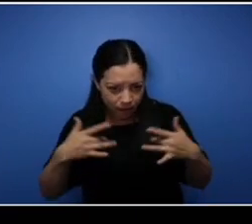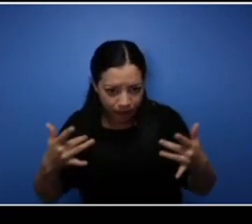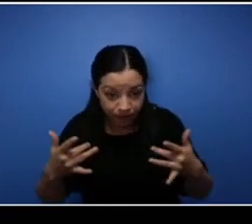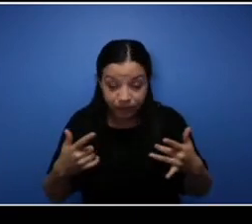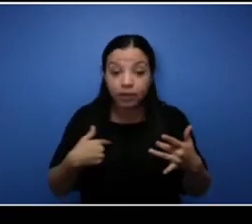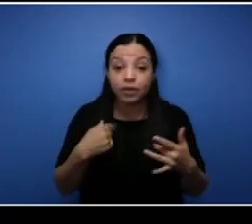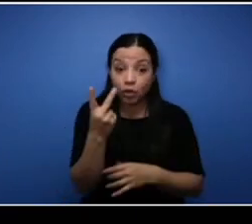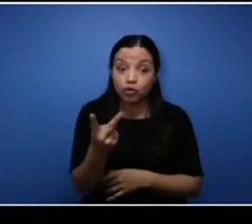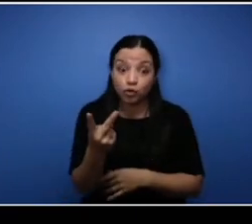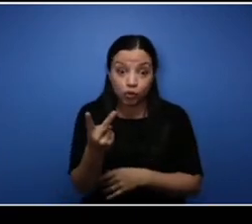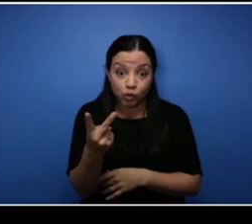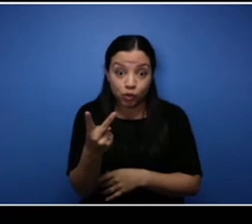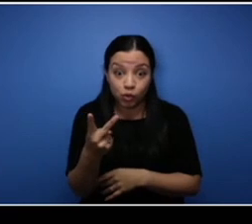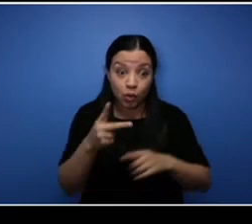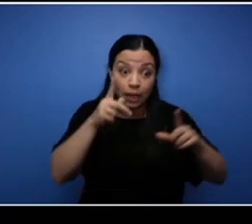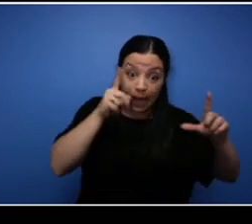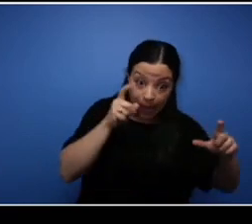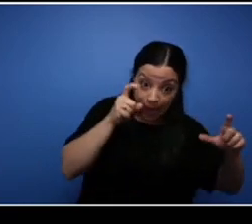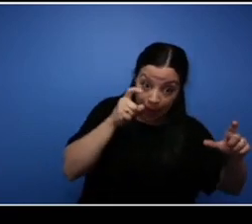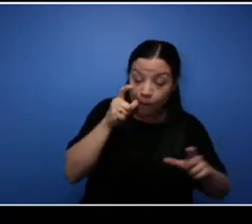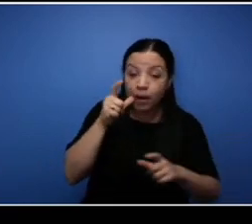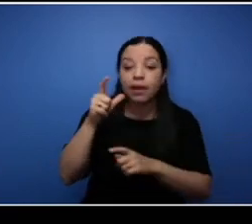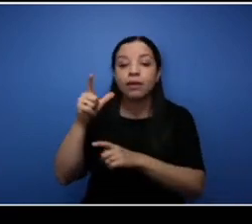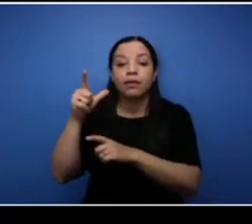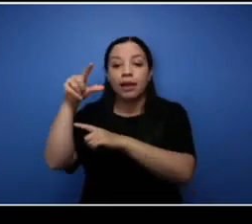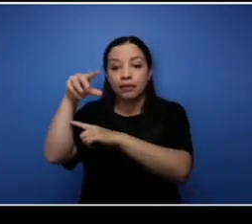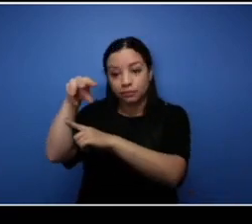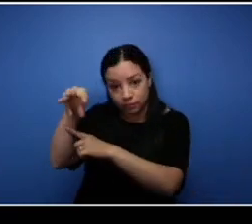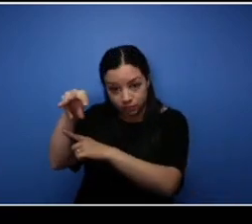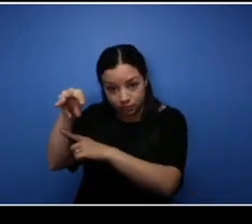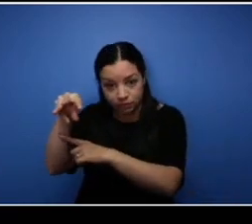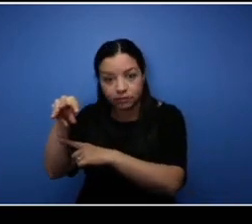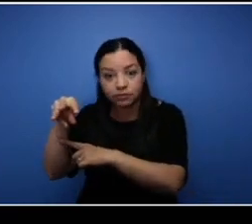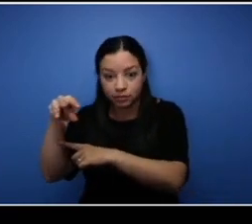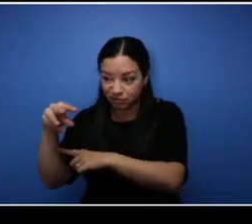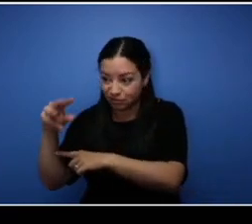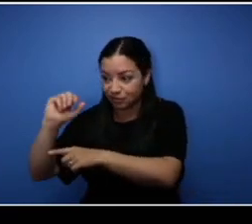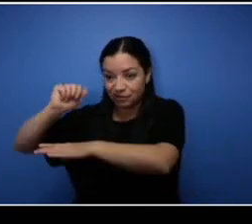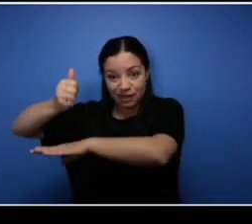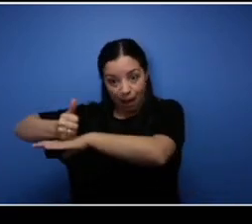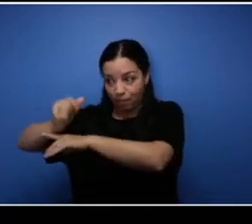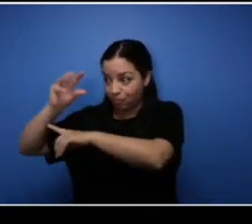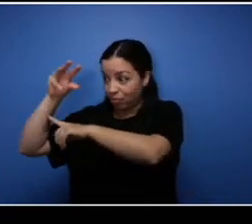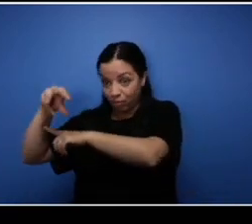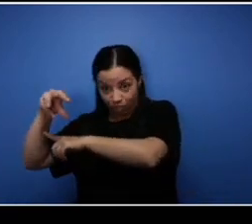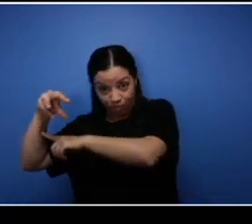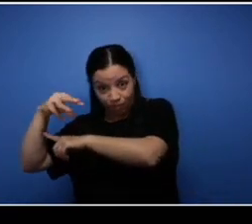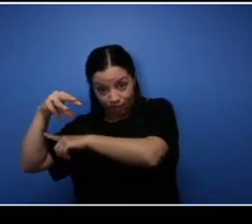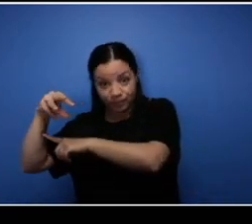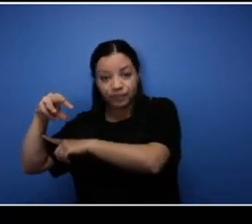able to set up the camera to do the video and also do the photography but in saying